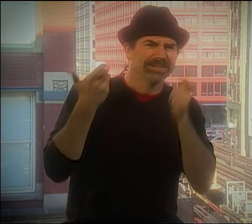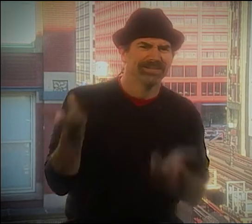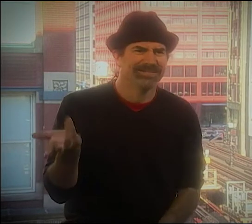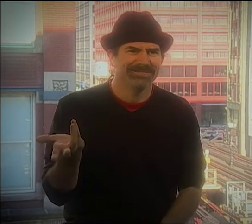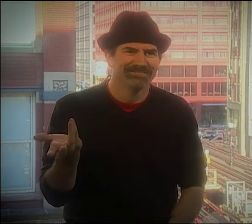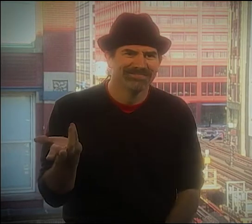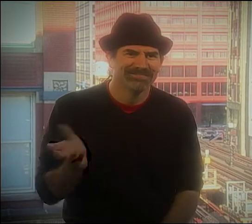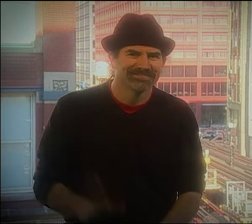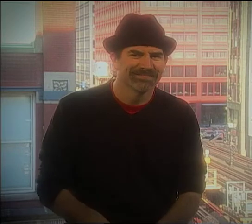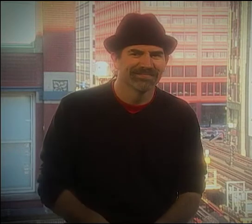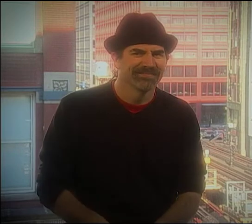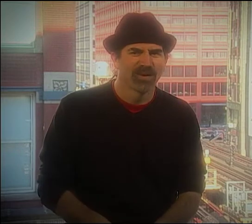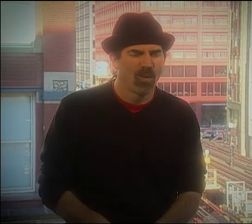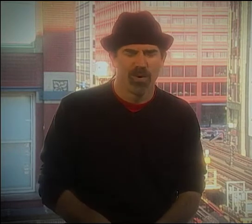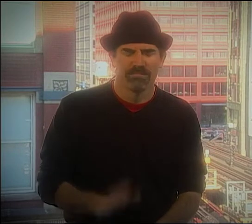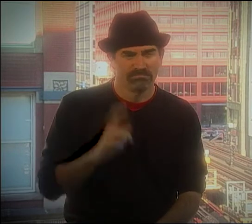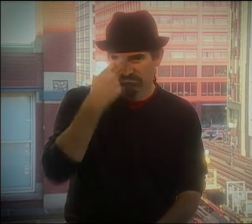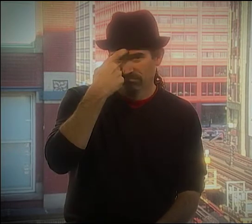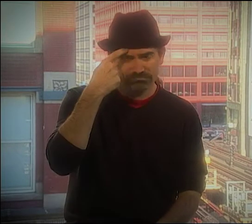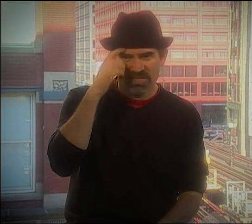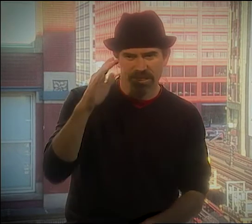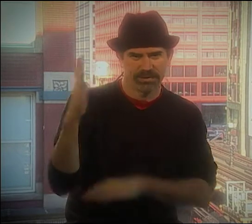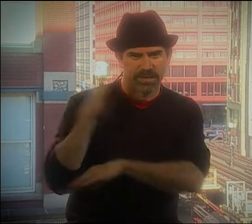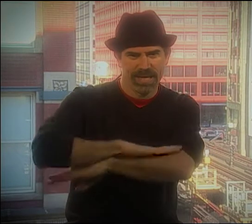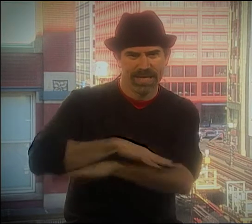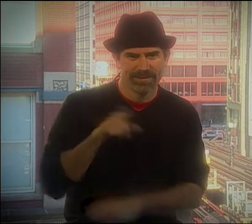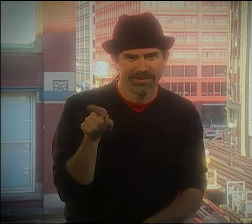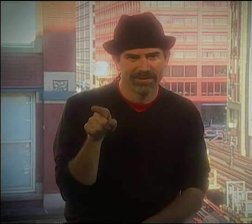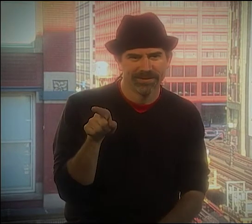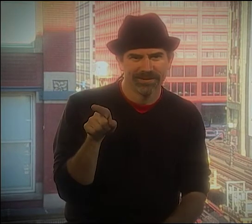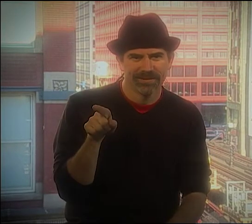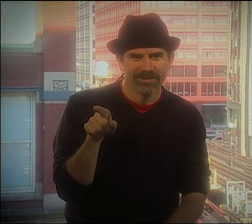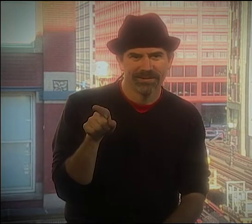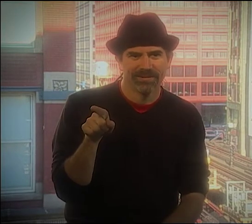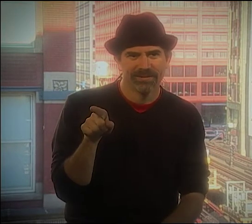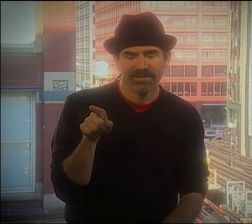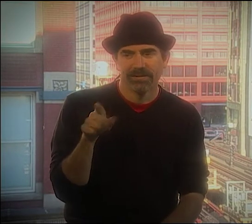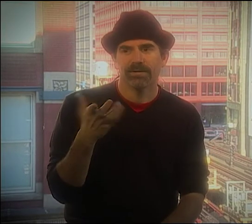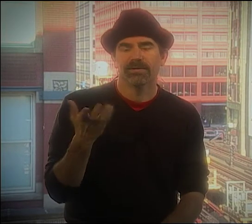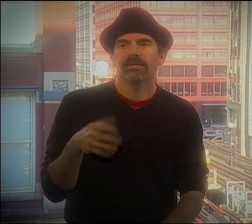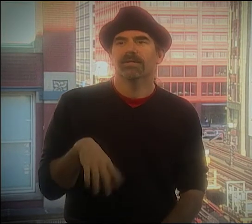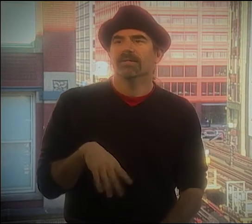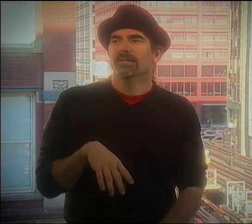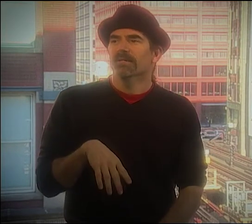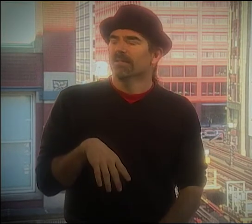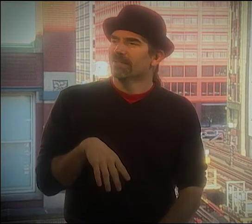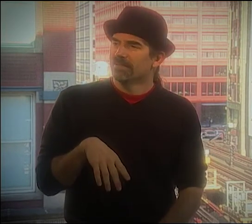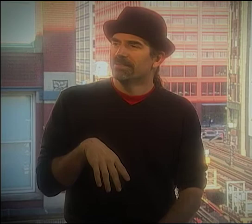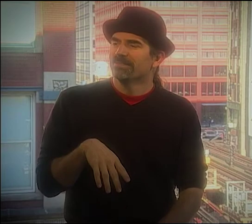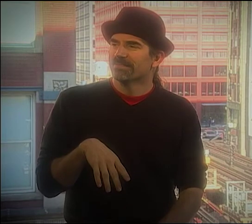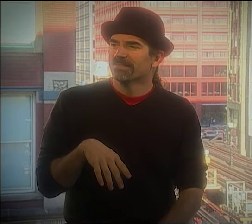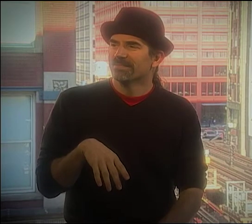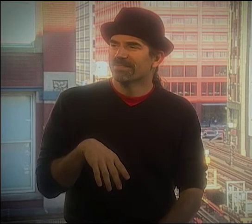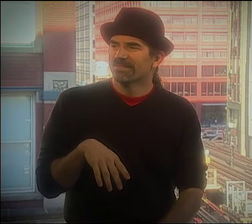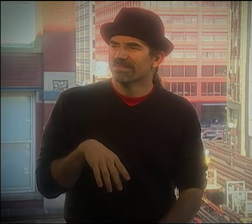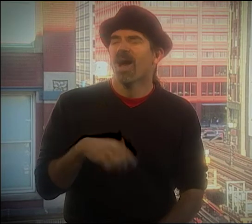I MEAN, THEY CAUGHT ON RIGHT AWAY, REALLY WAS A MEMORABLE MOMENT FOR ME.